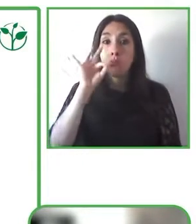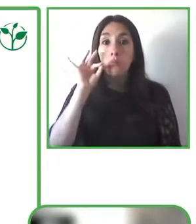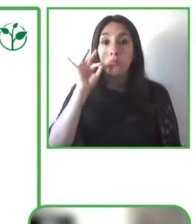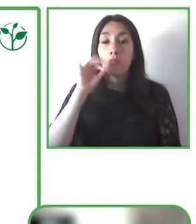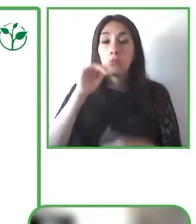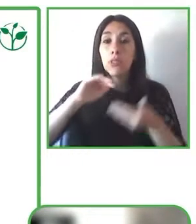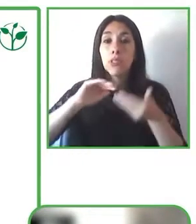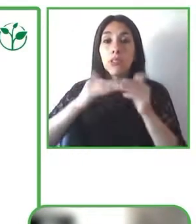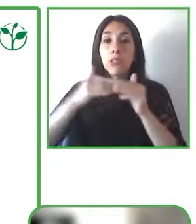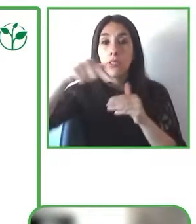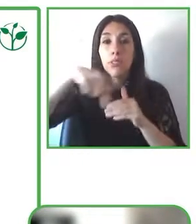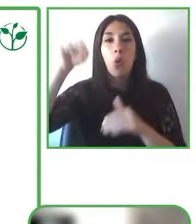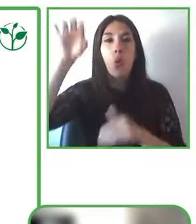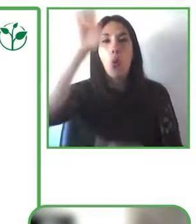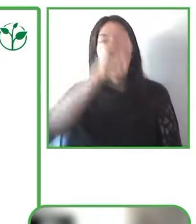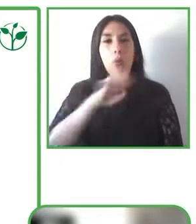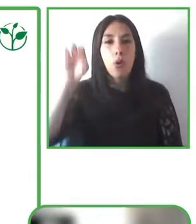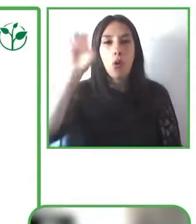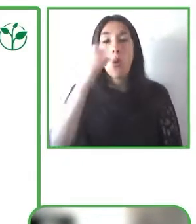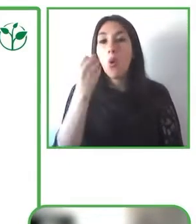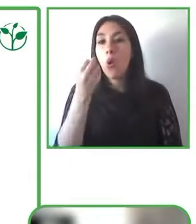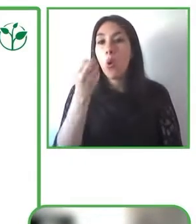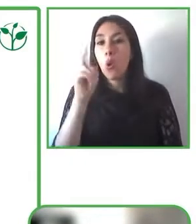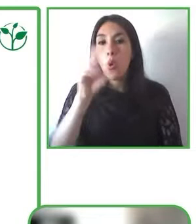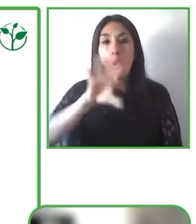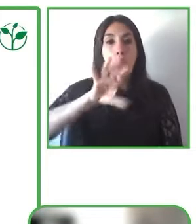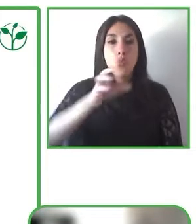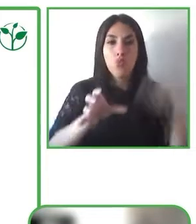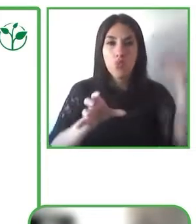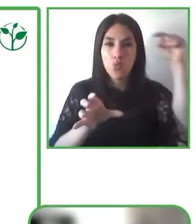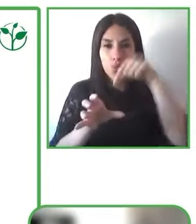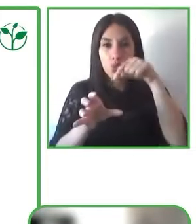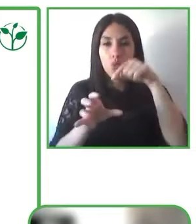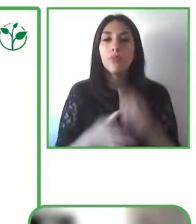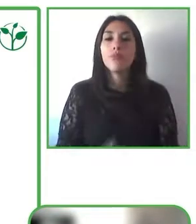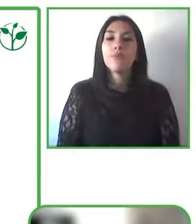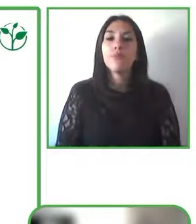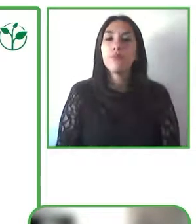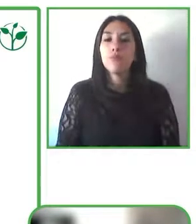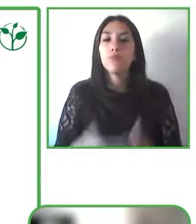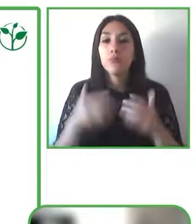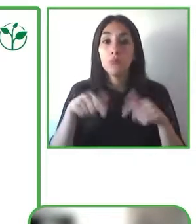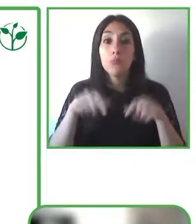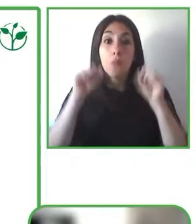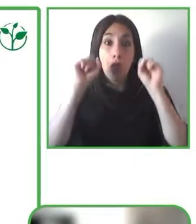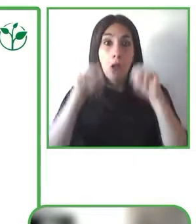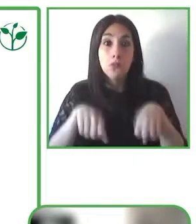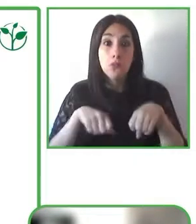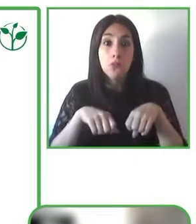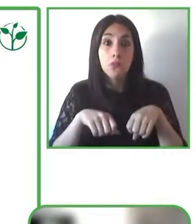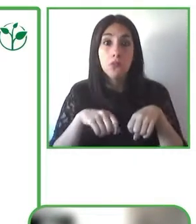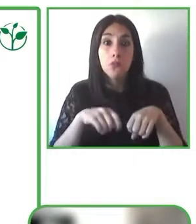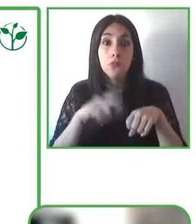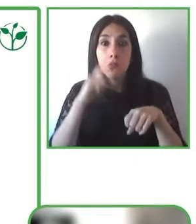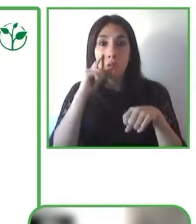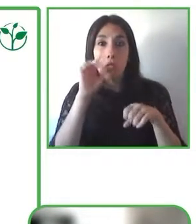look in amongst any of those 136 features that I mentioned at the beginning and actually select